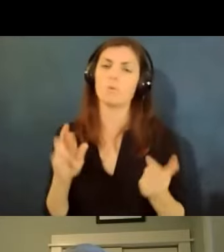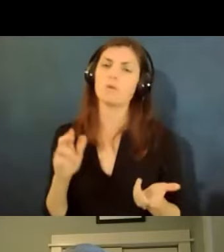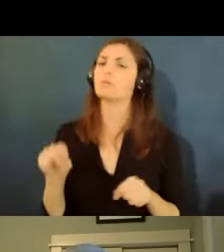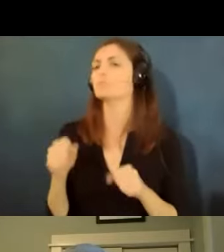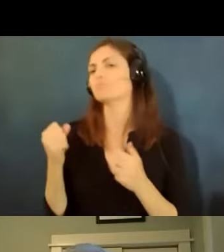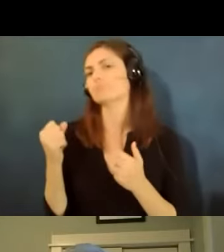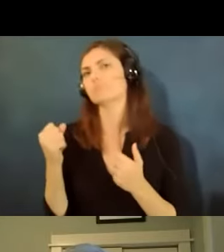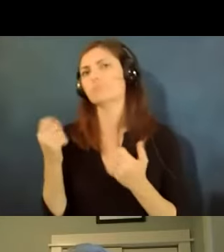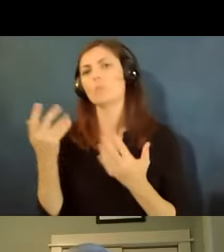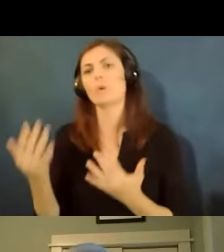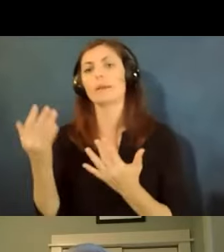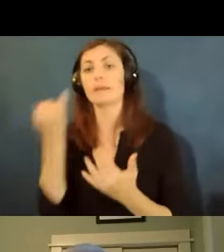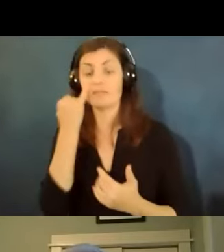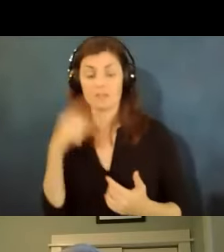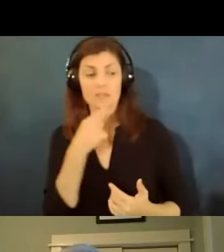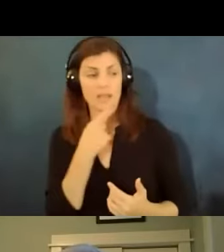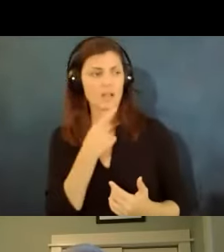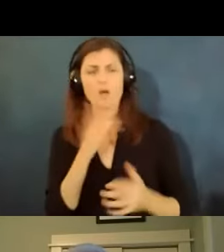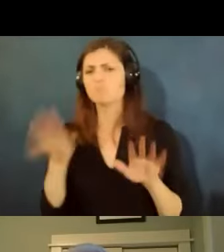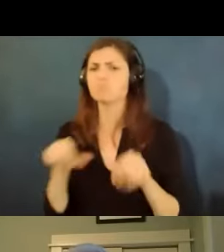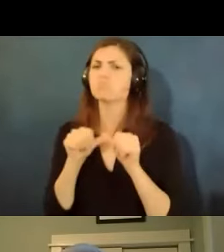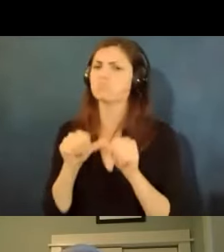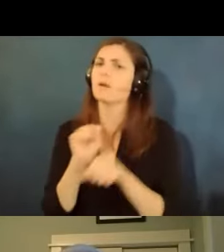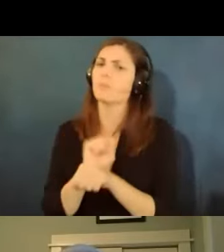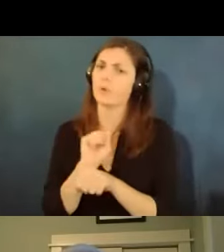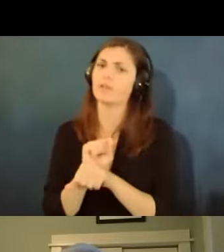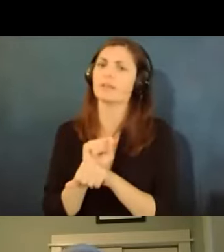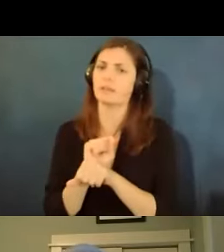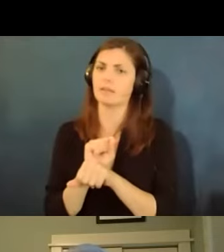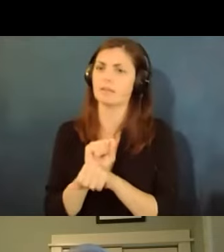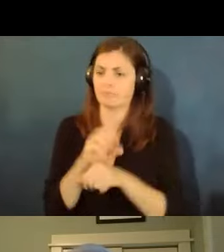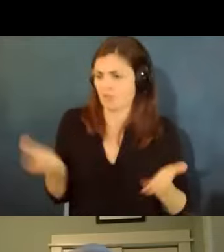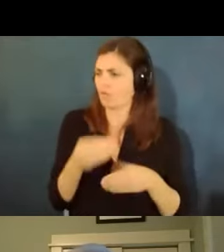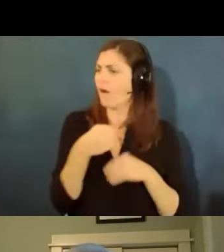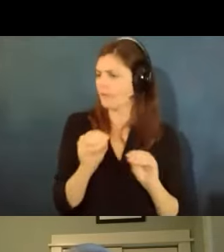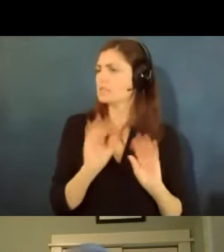if they're saying you know we'll just keep working at in the office until we can kind